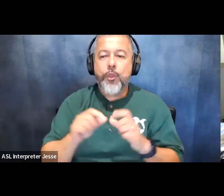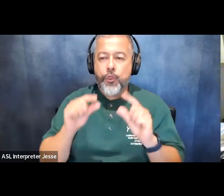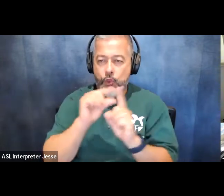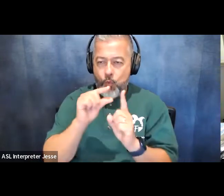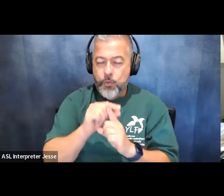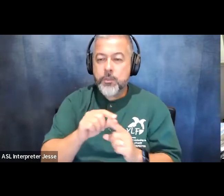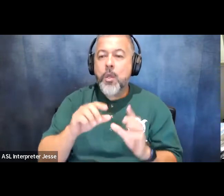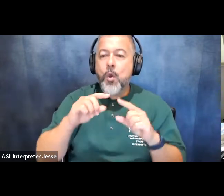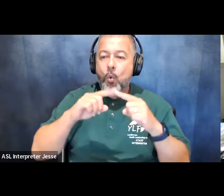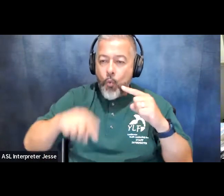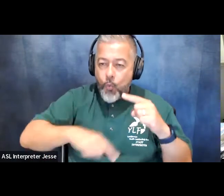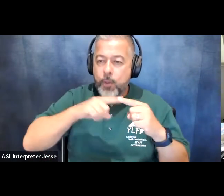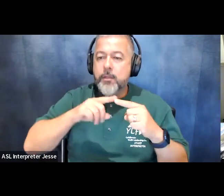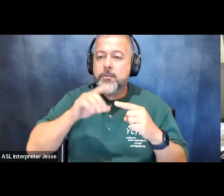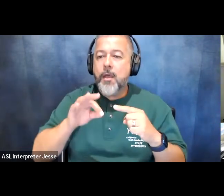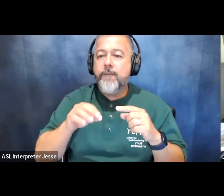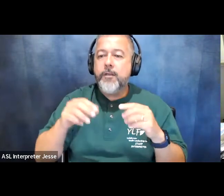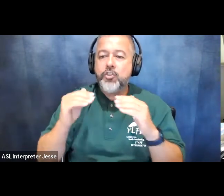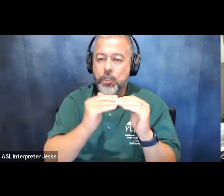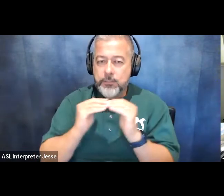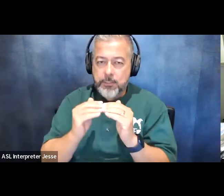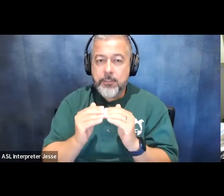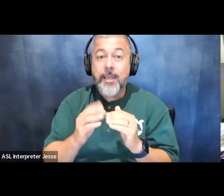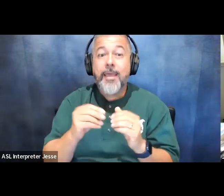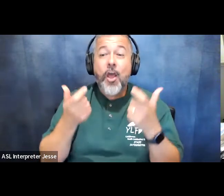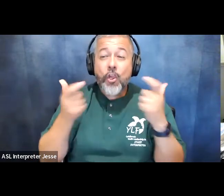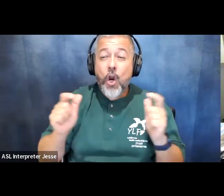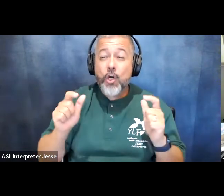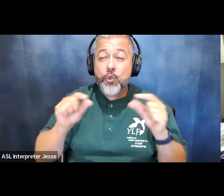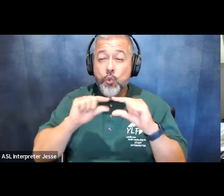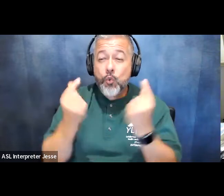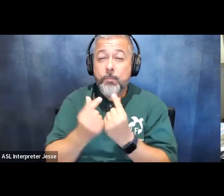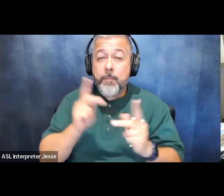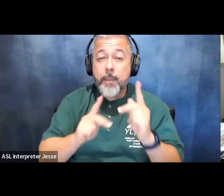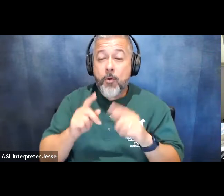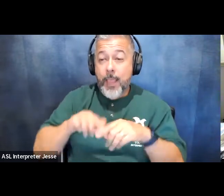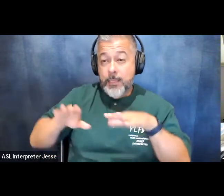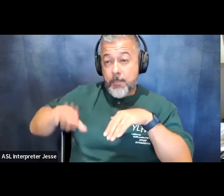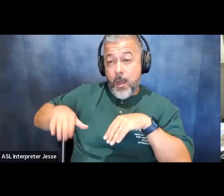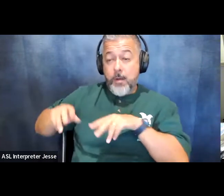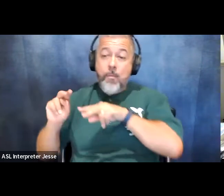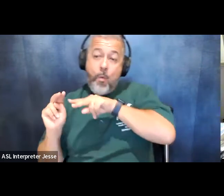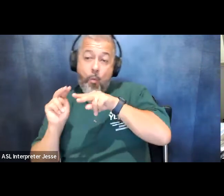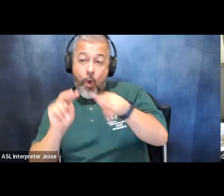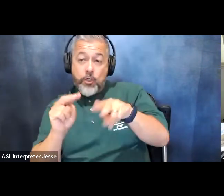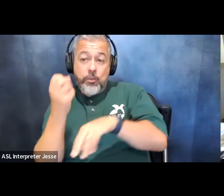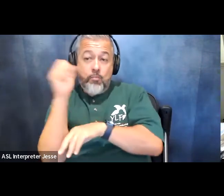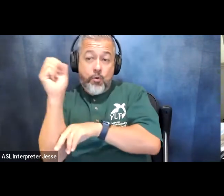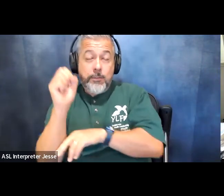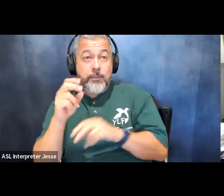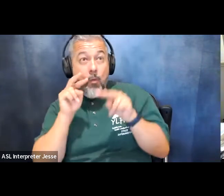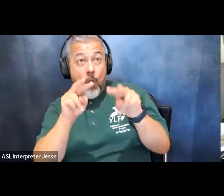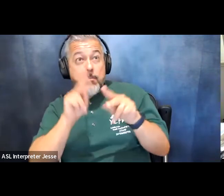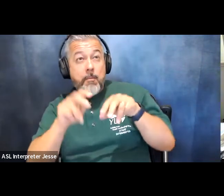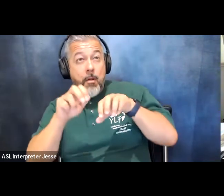crowd of people are gathered at the bottom of the steps watching the protest